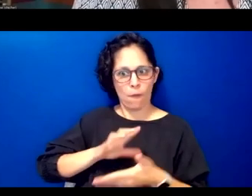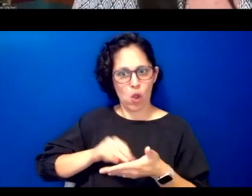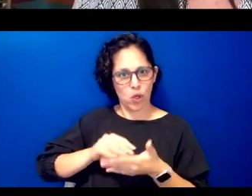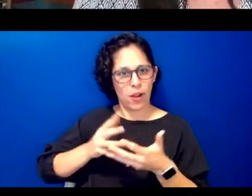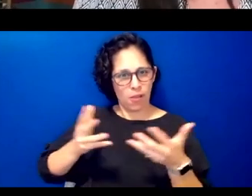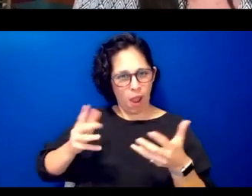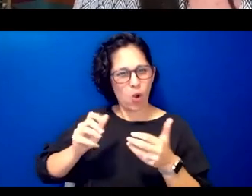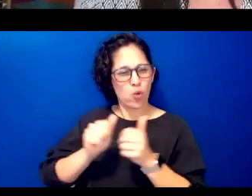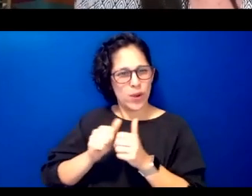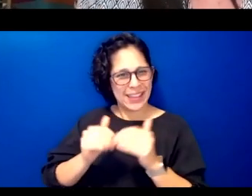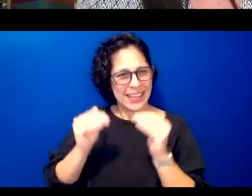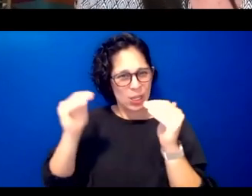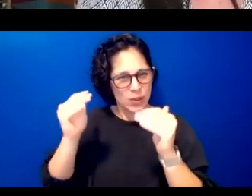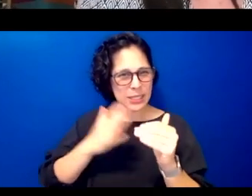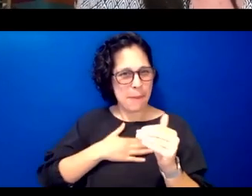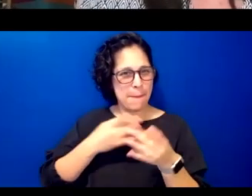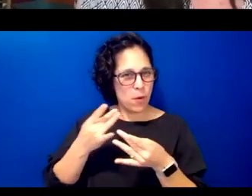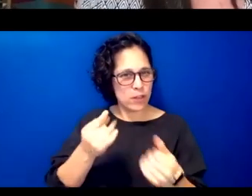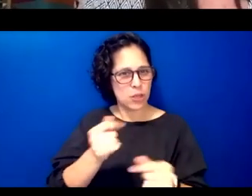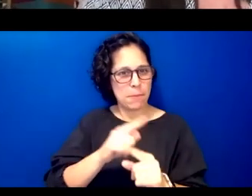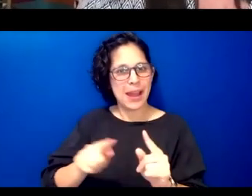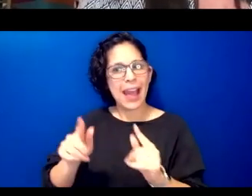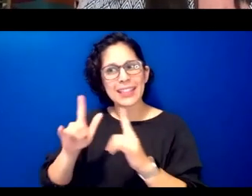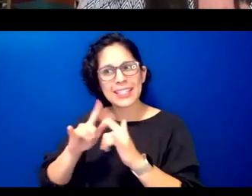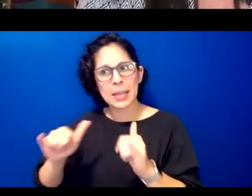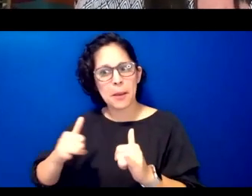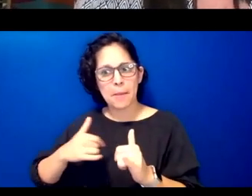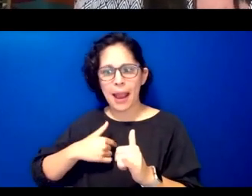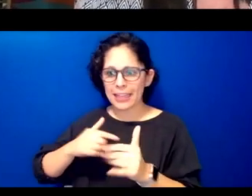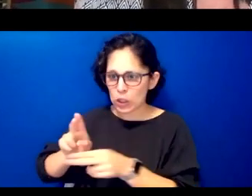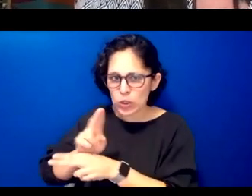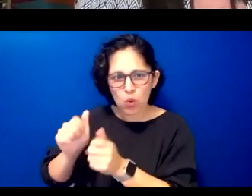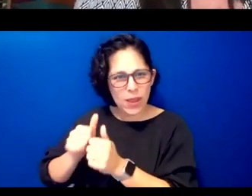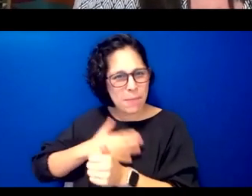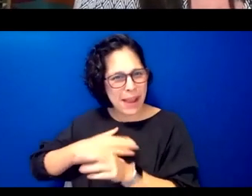use it with my little one and it's actually one of the most helpful tools that my family